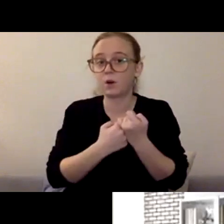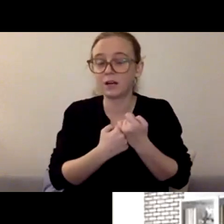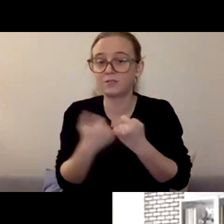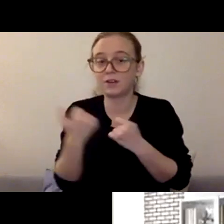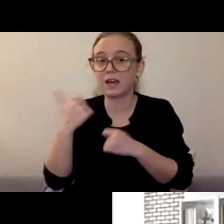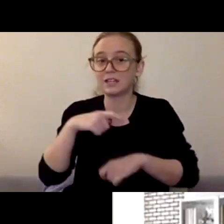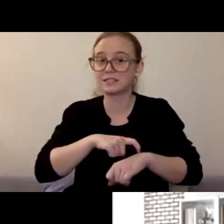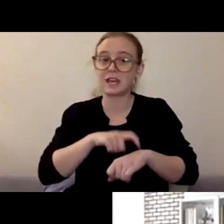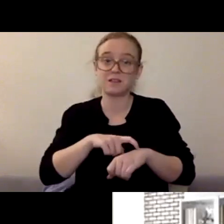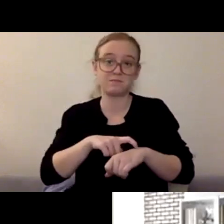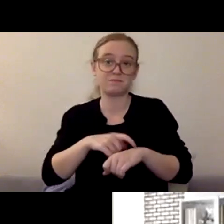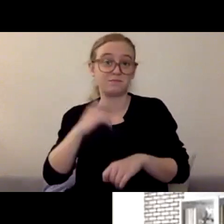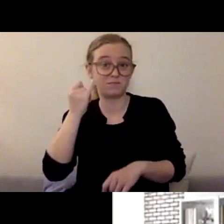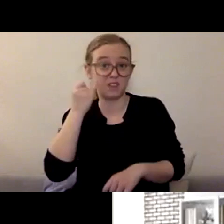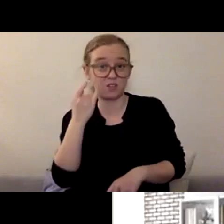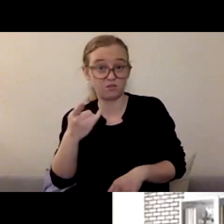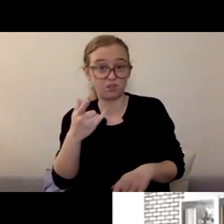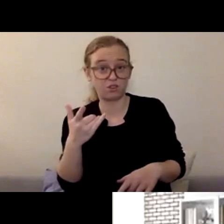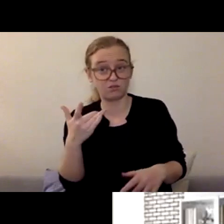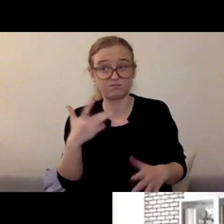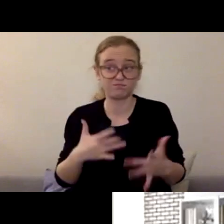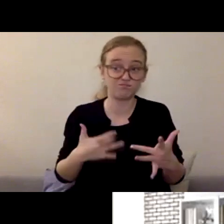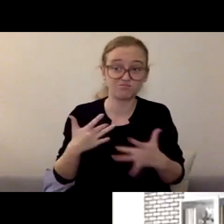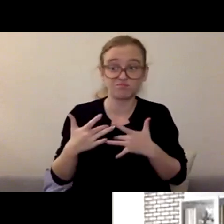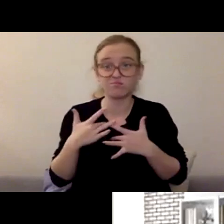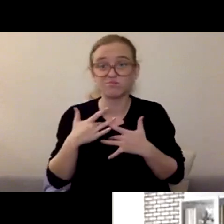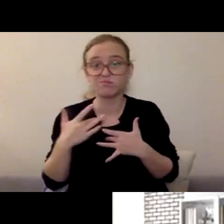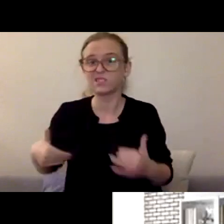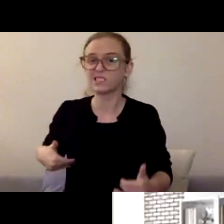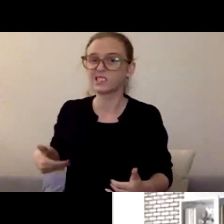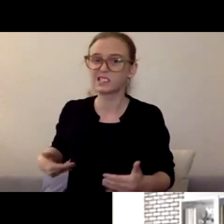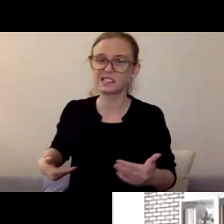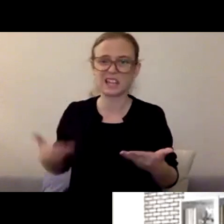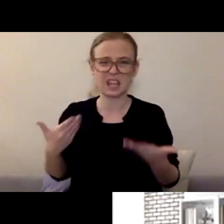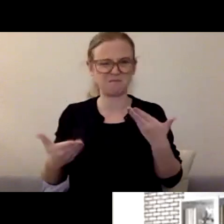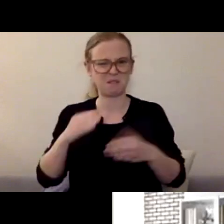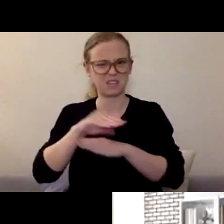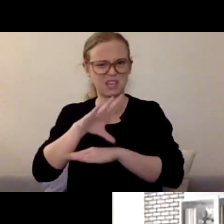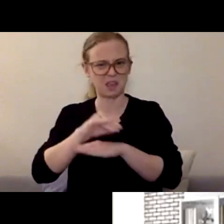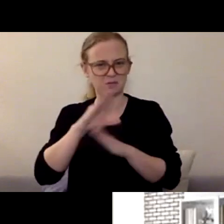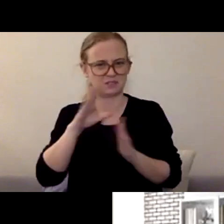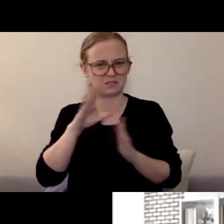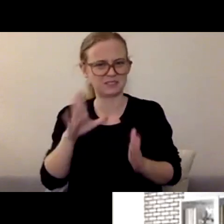if you're questioning whether counseling or working with somebody in mental health is beneficial, just do it.